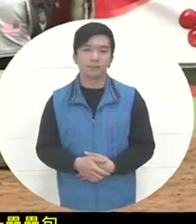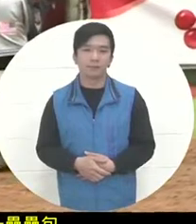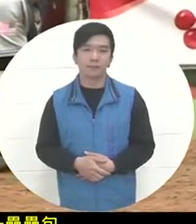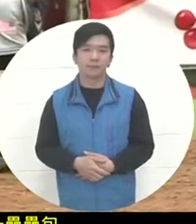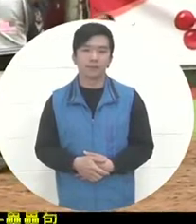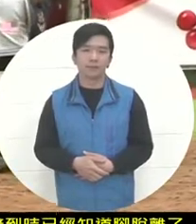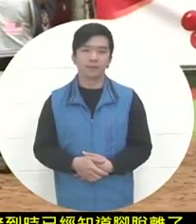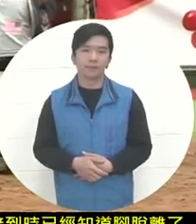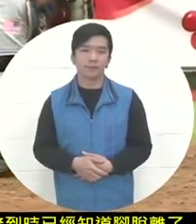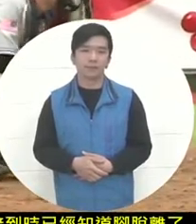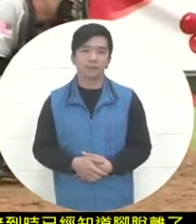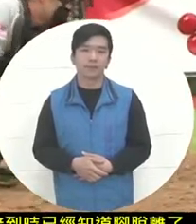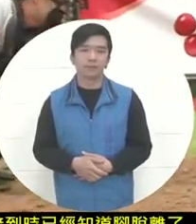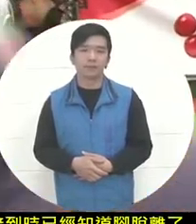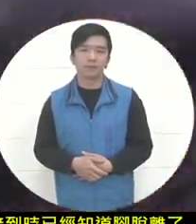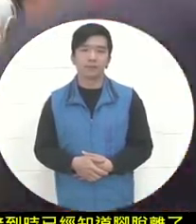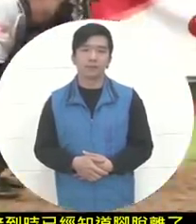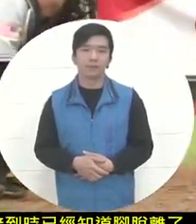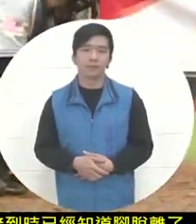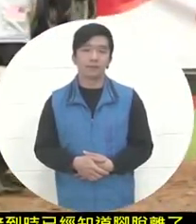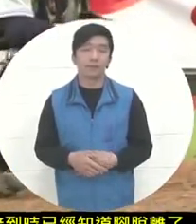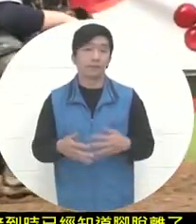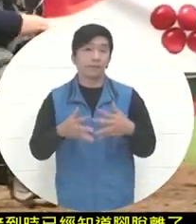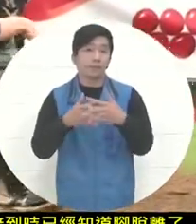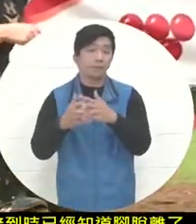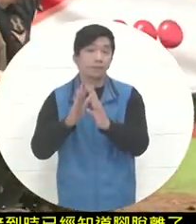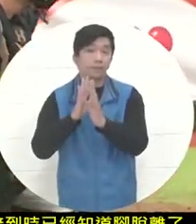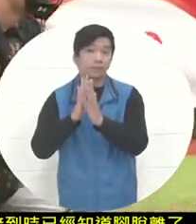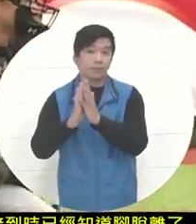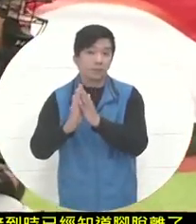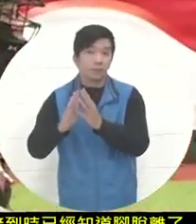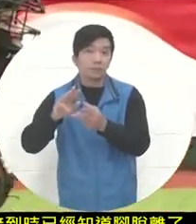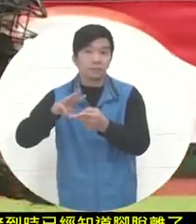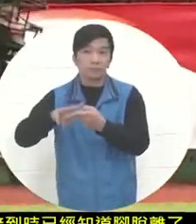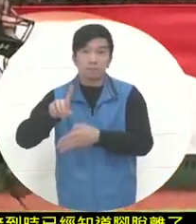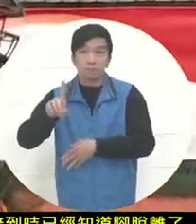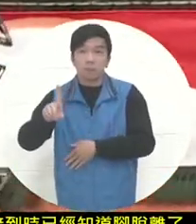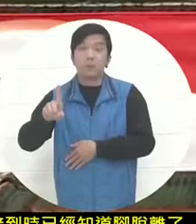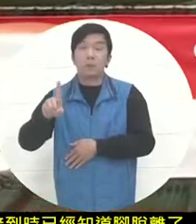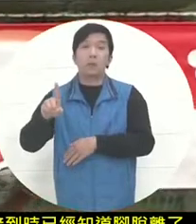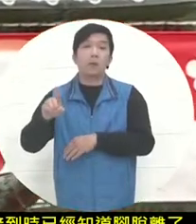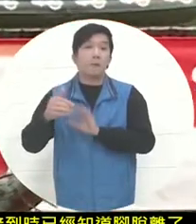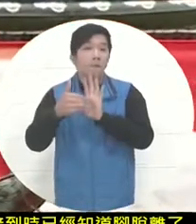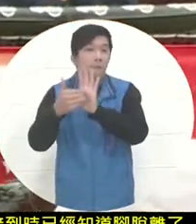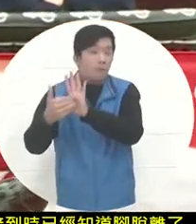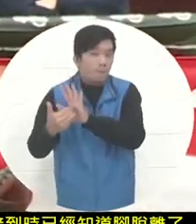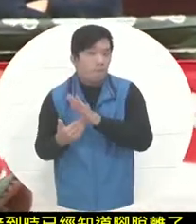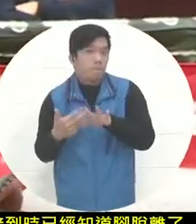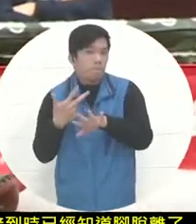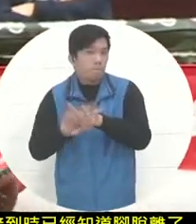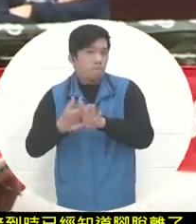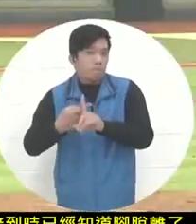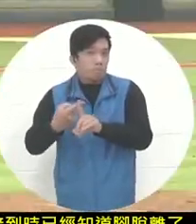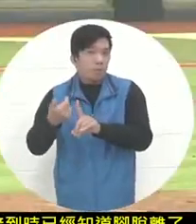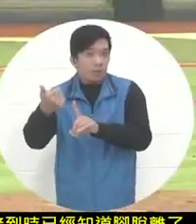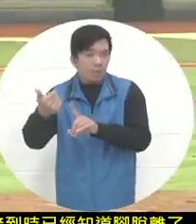It's an alternative trick from IDES in the United States. It also helped the pitcher